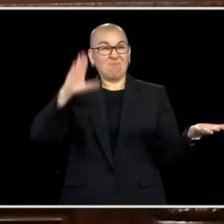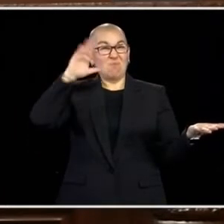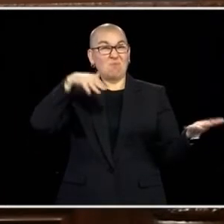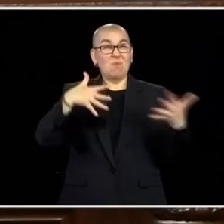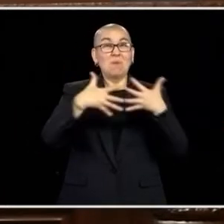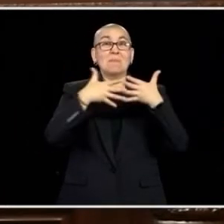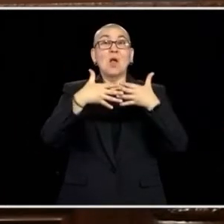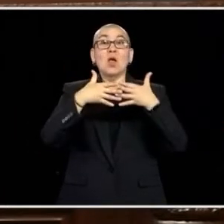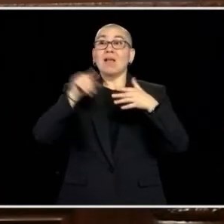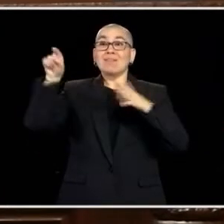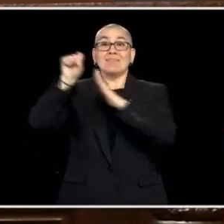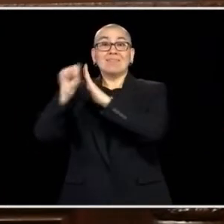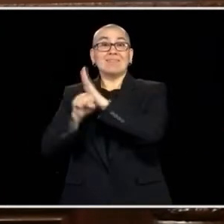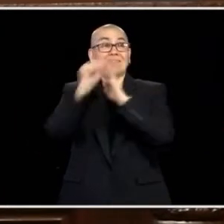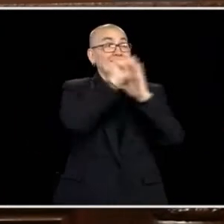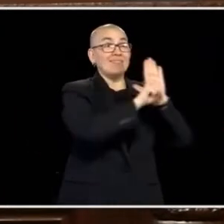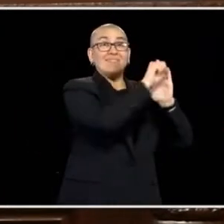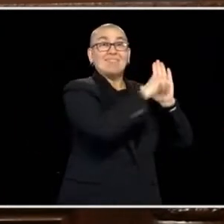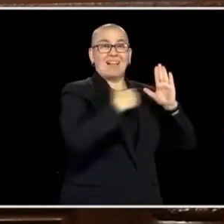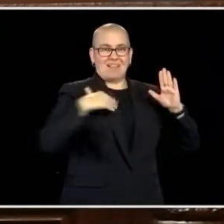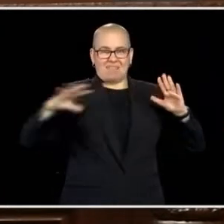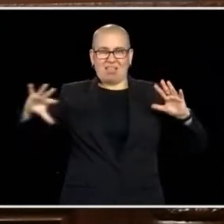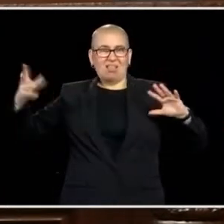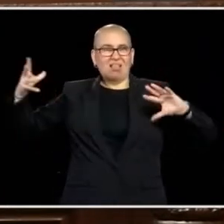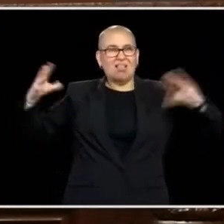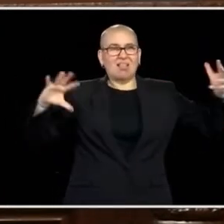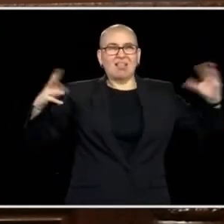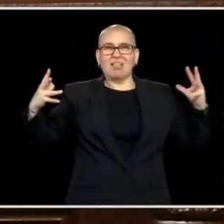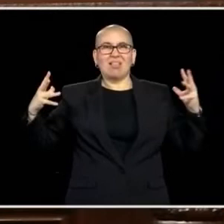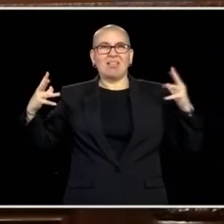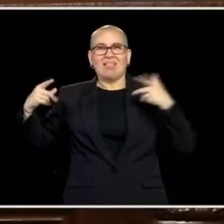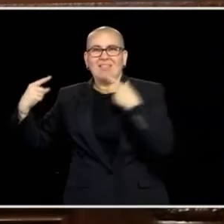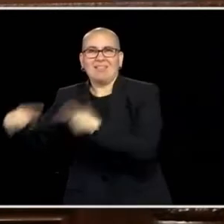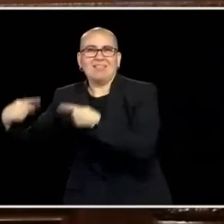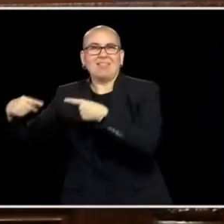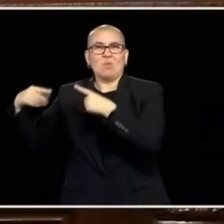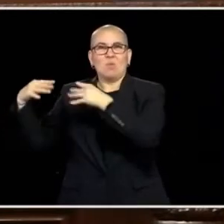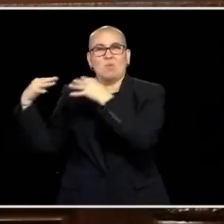JUST ACHING FOR A LACK OF CHAOS, A LACK OF CIVILITY, A